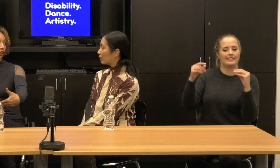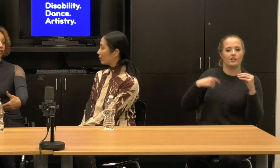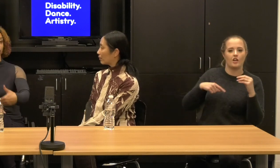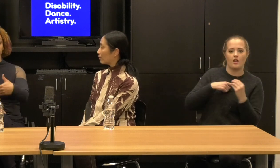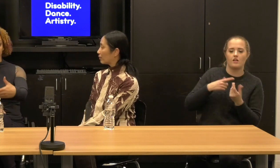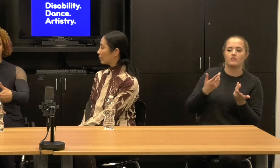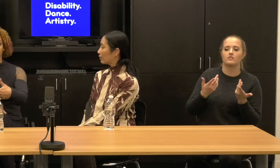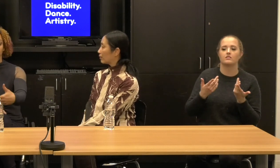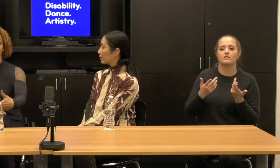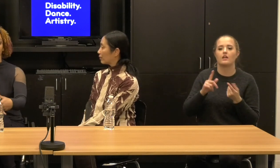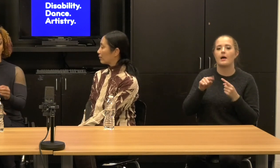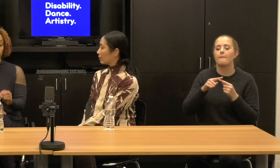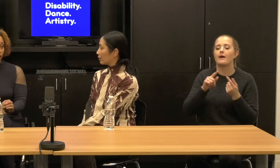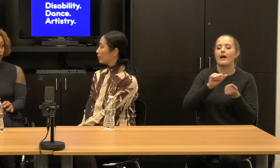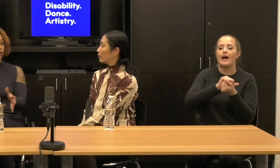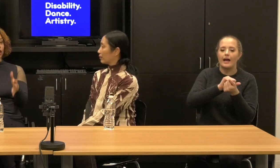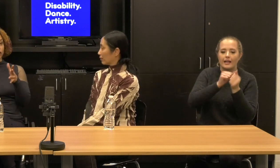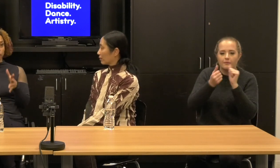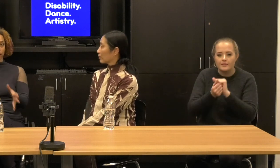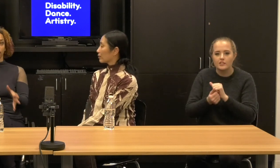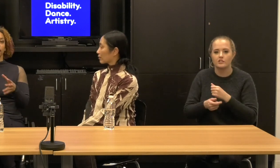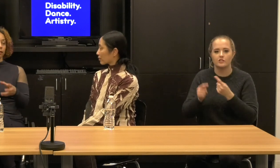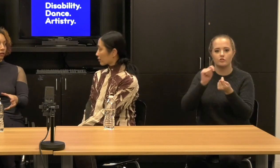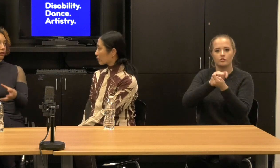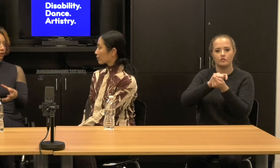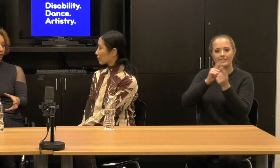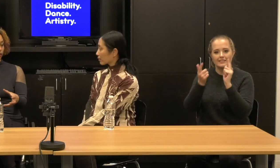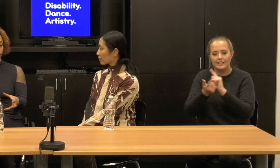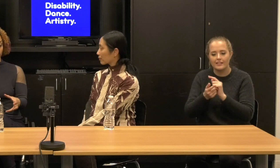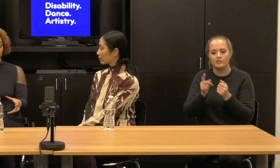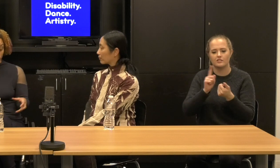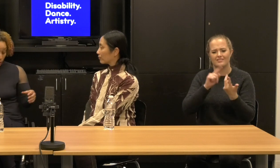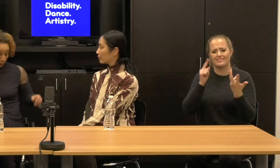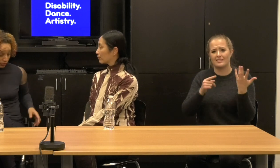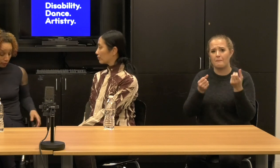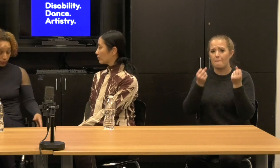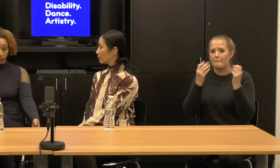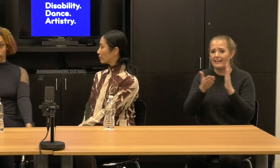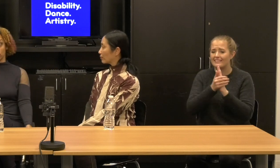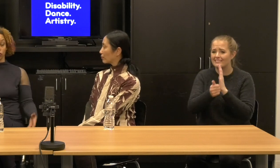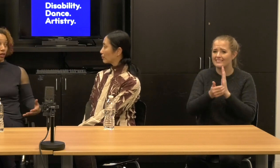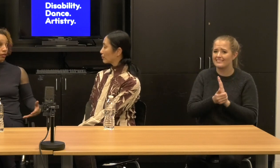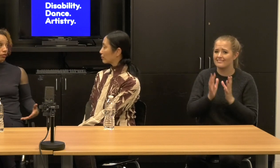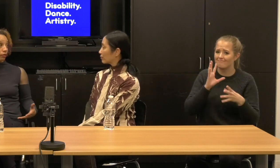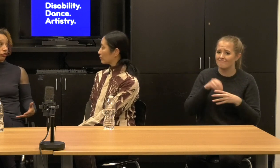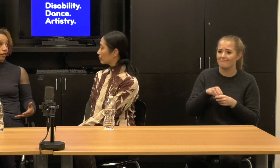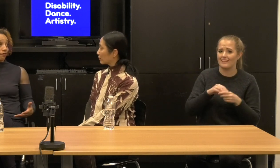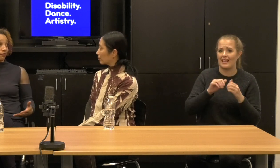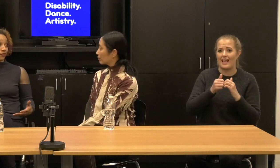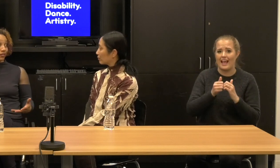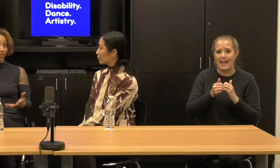of the other gazillion skills that you need to be an incredibly effective artists that someone has to teach us. How to use a wheelchair.